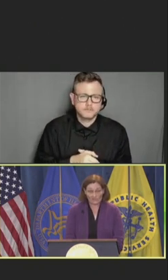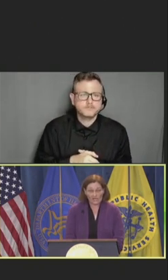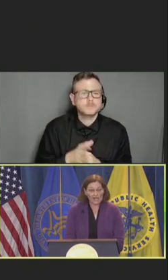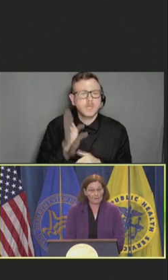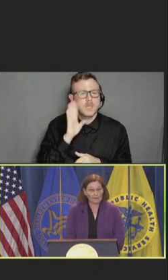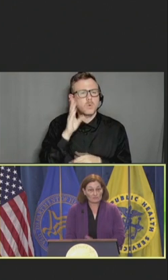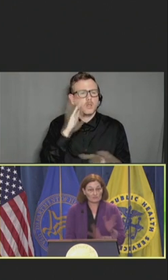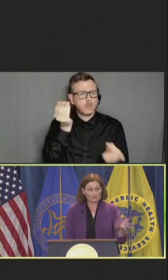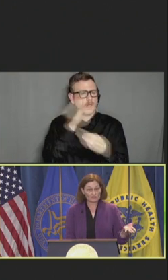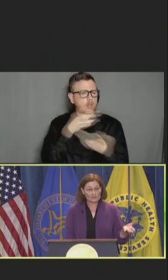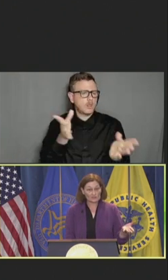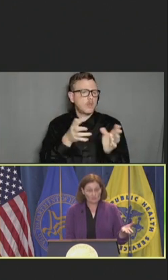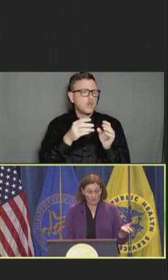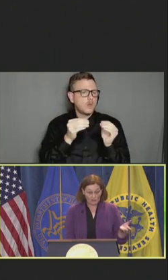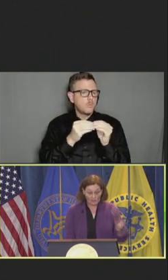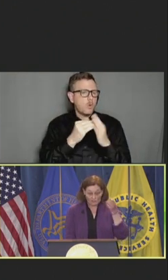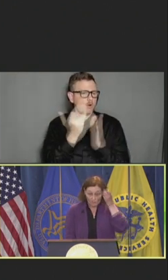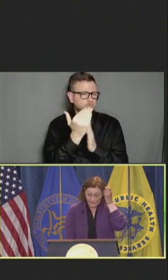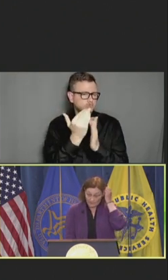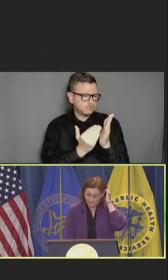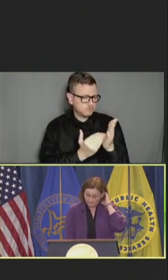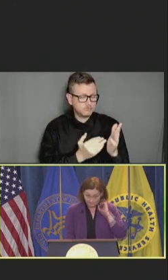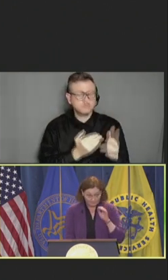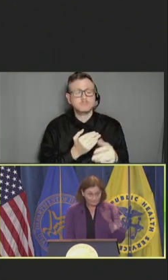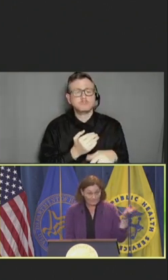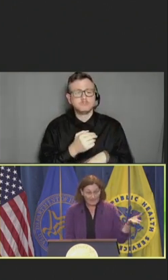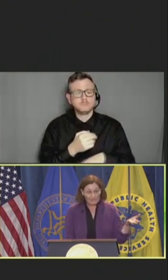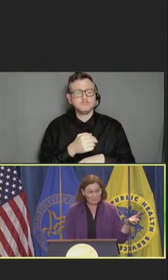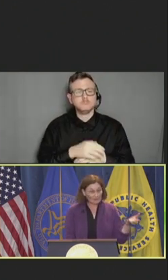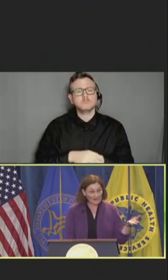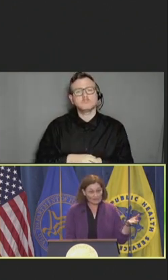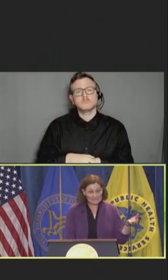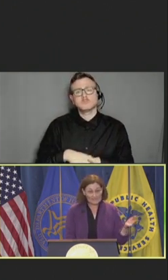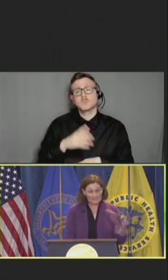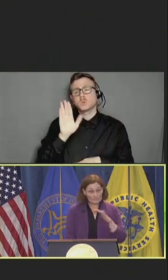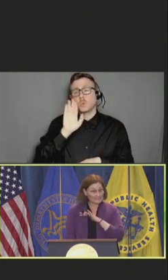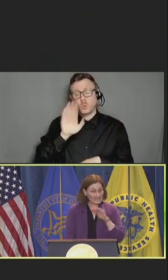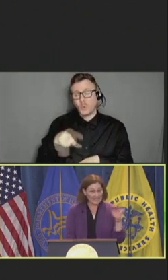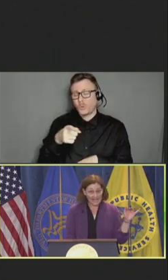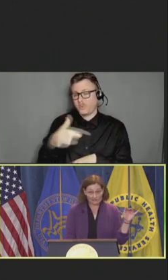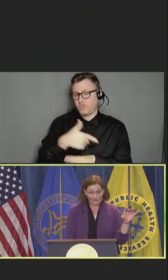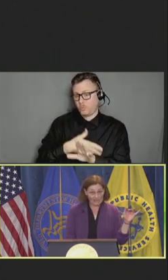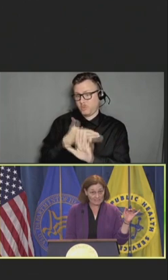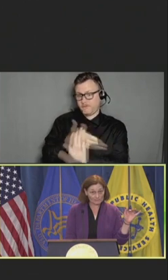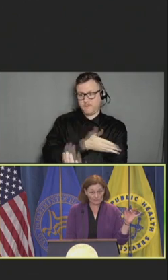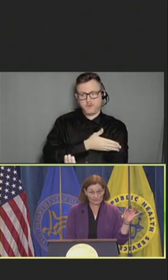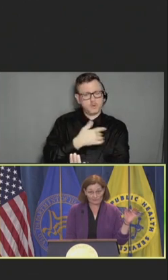I'm sure that you all are aware that prior to this we did not have across the board coverage